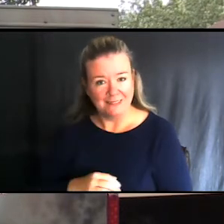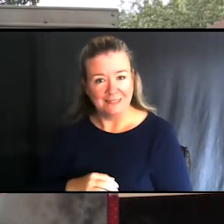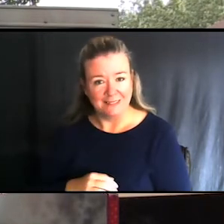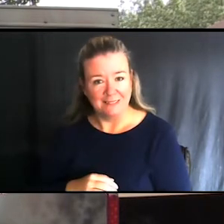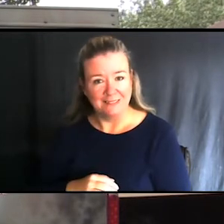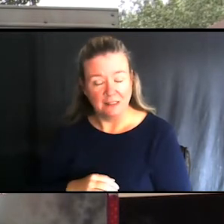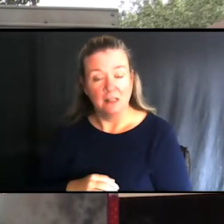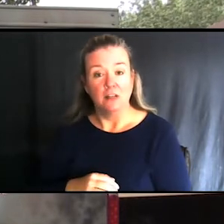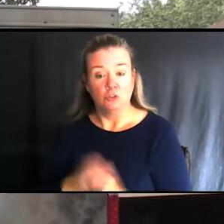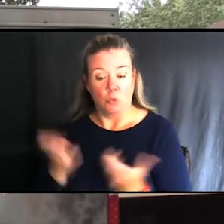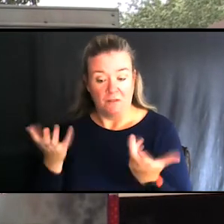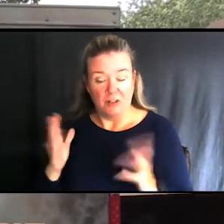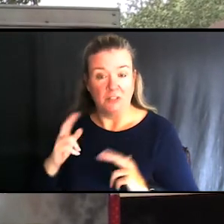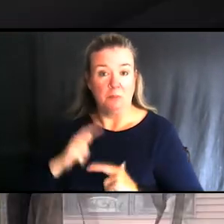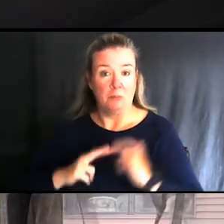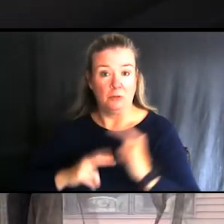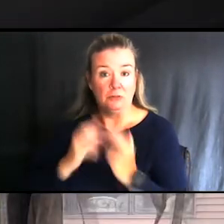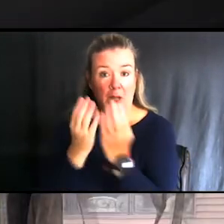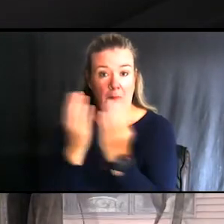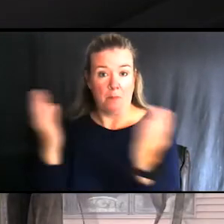we built a blind.